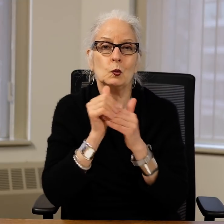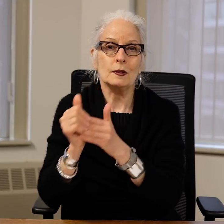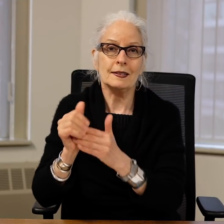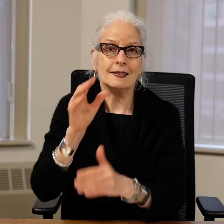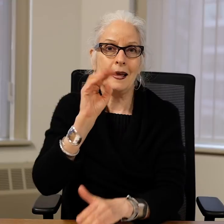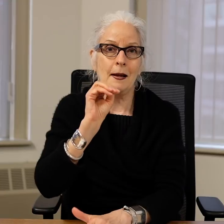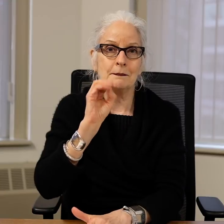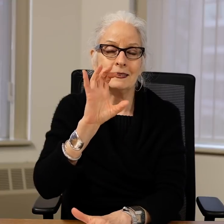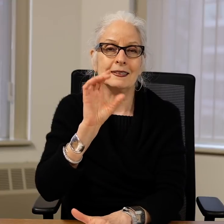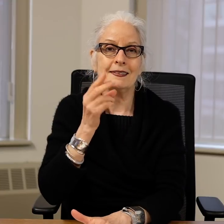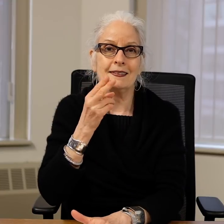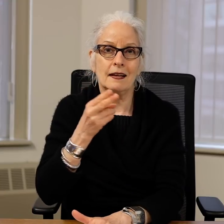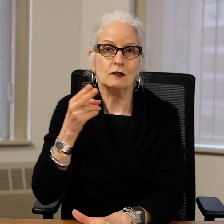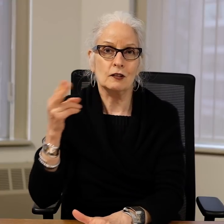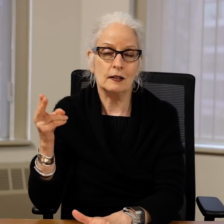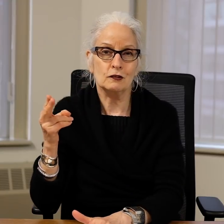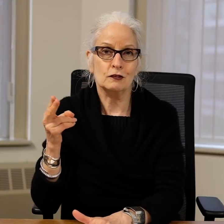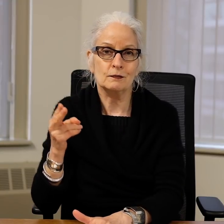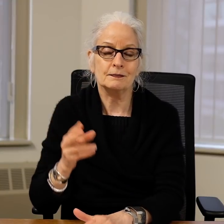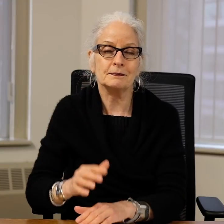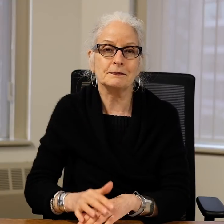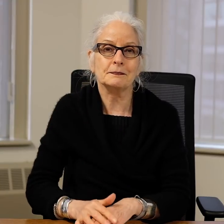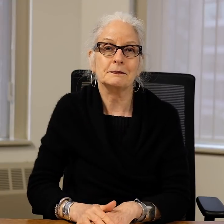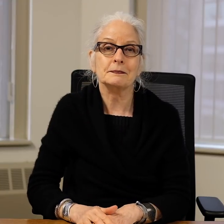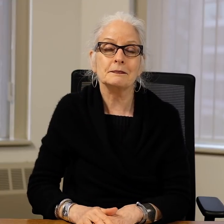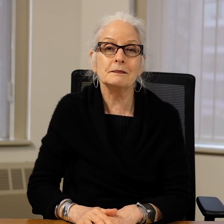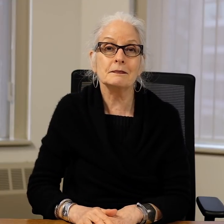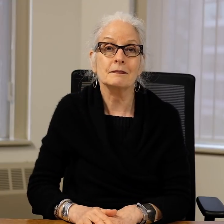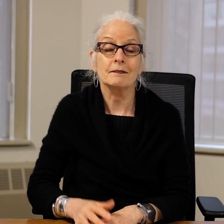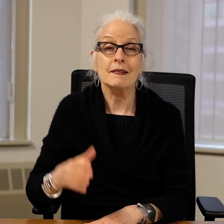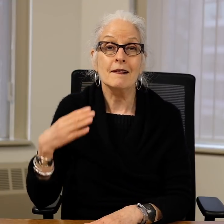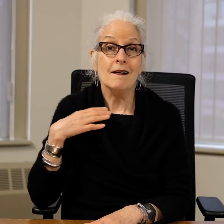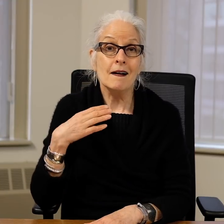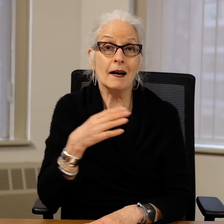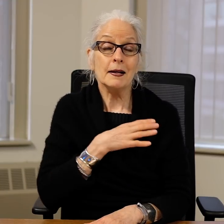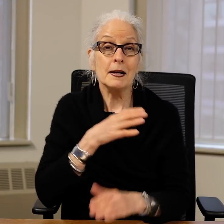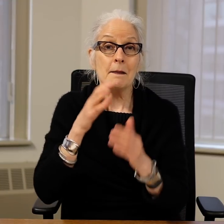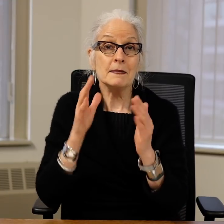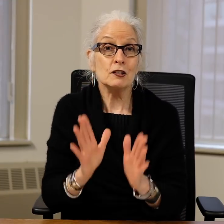Commissioner who will lead MCDHH.